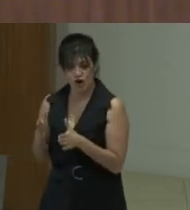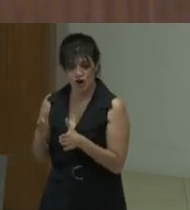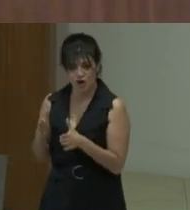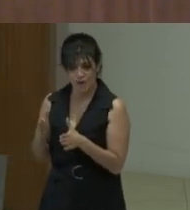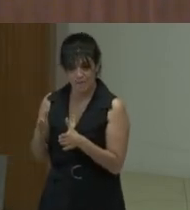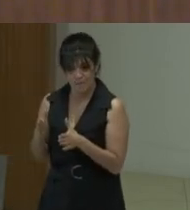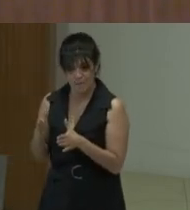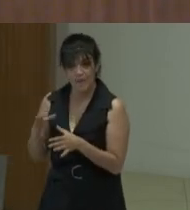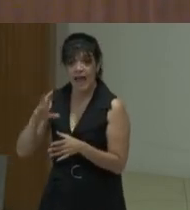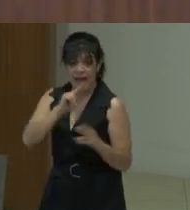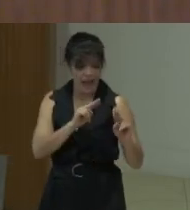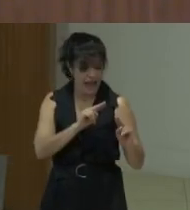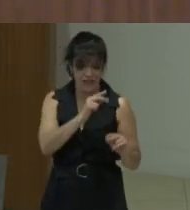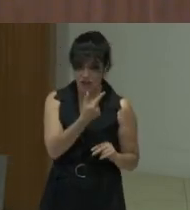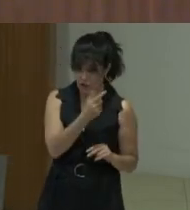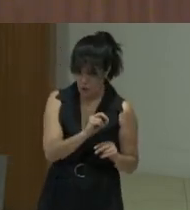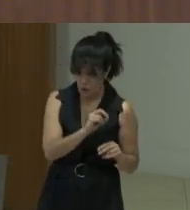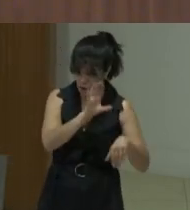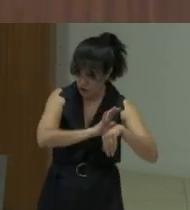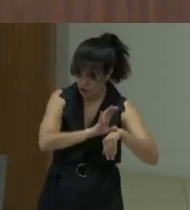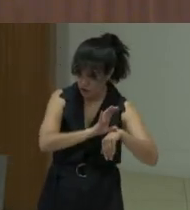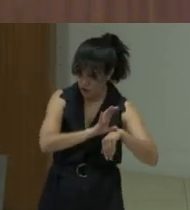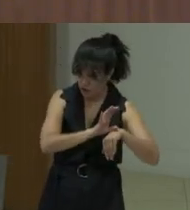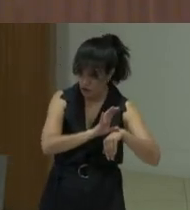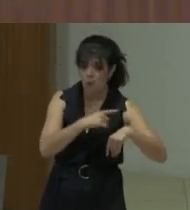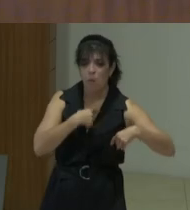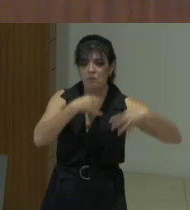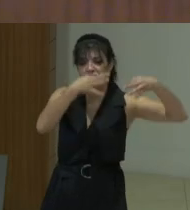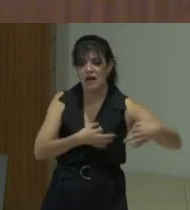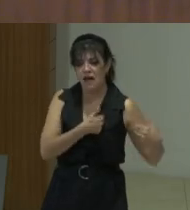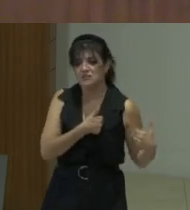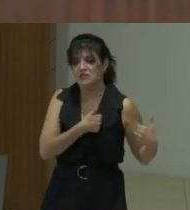in an NGO or in a church are able to decide themselves what they believe is good.